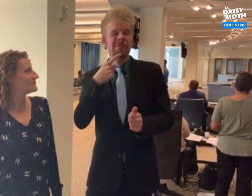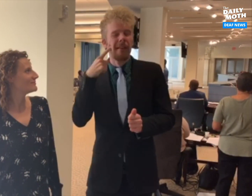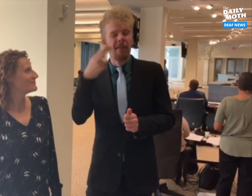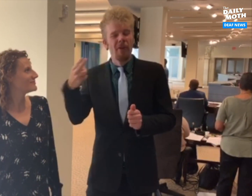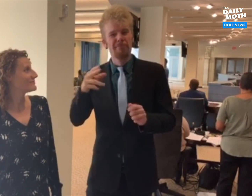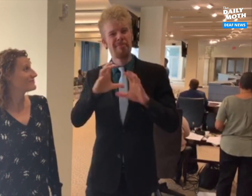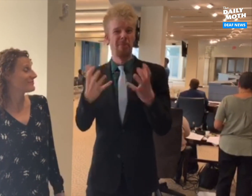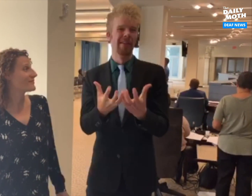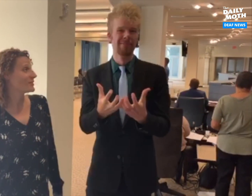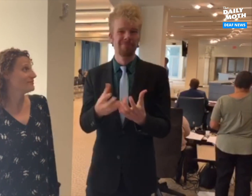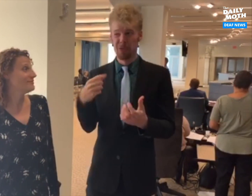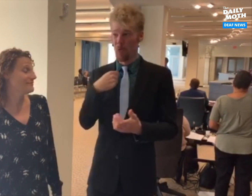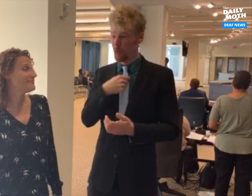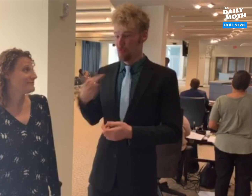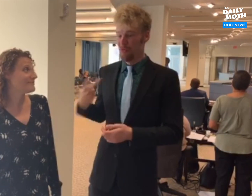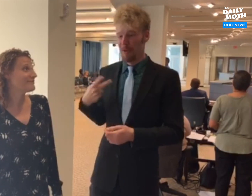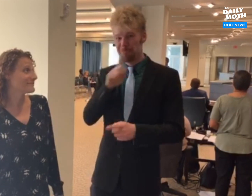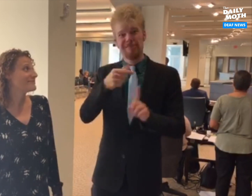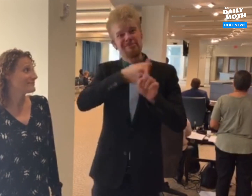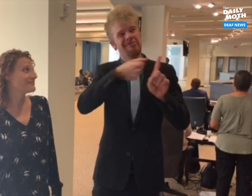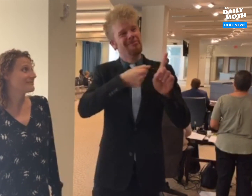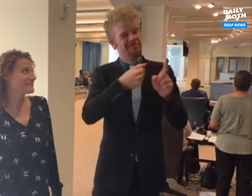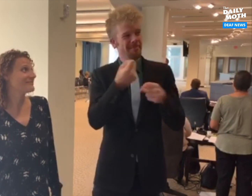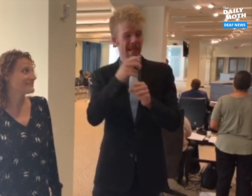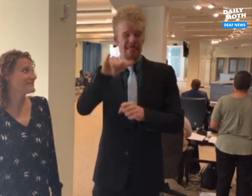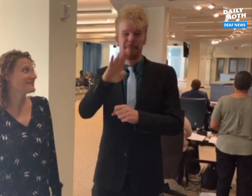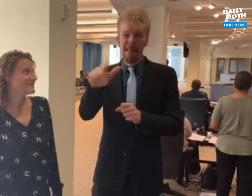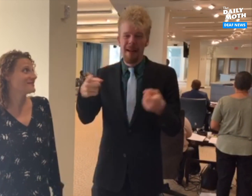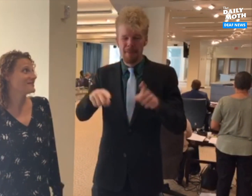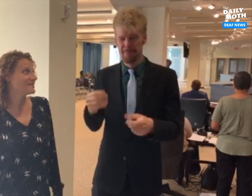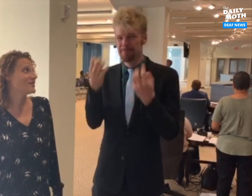hard of hearing populations. So we are advocating hard to make the bill happen.